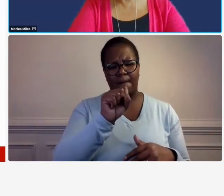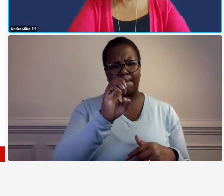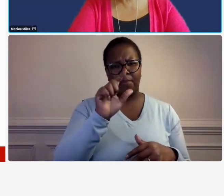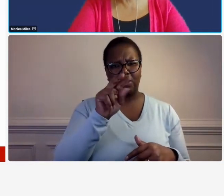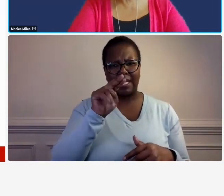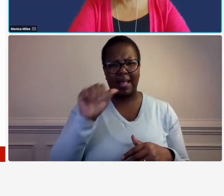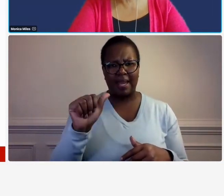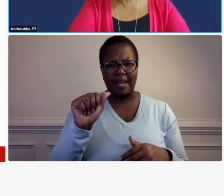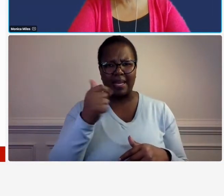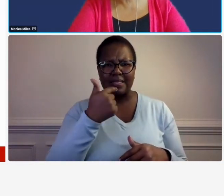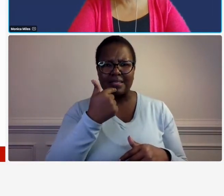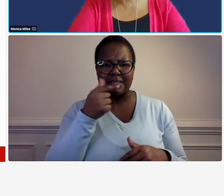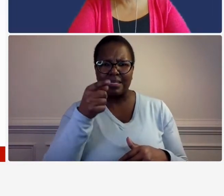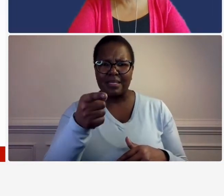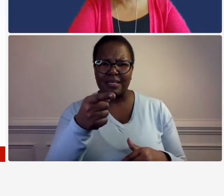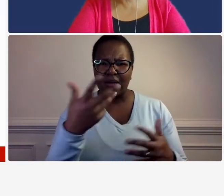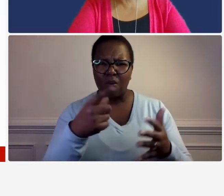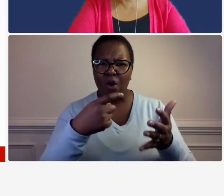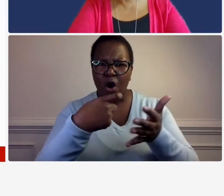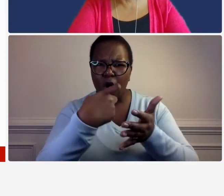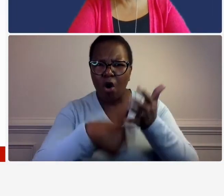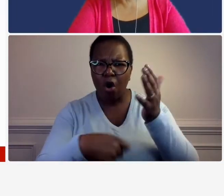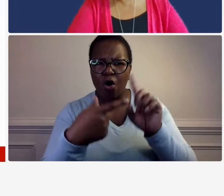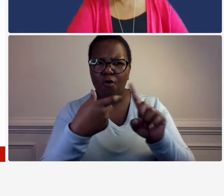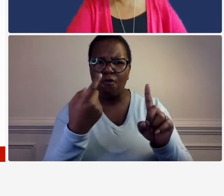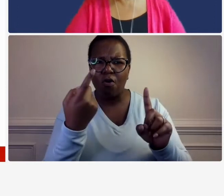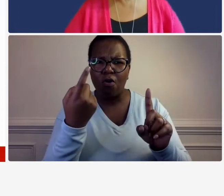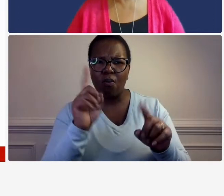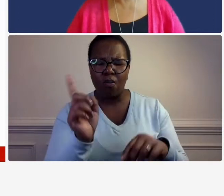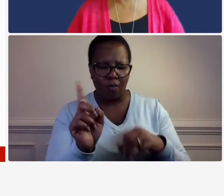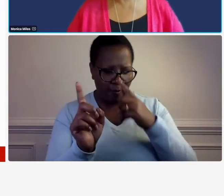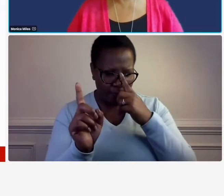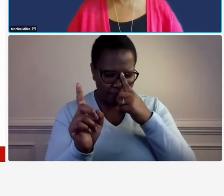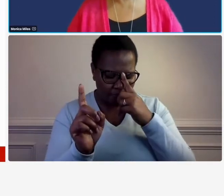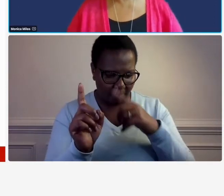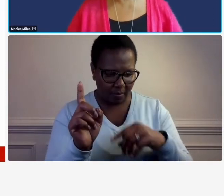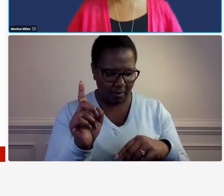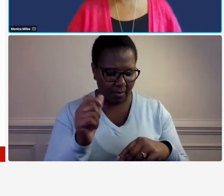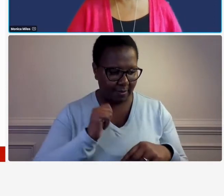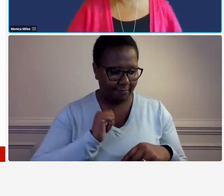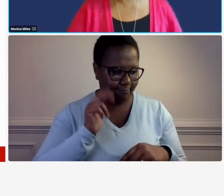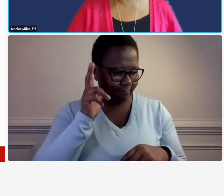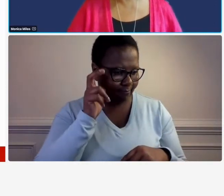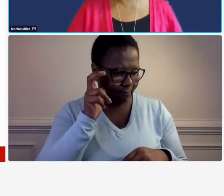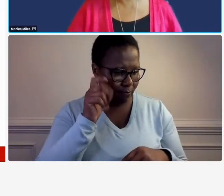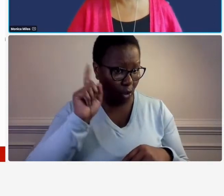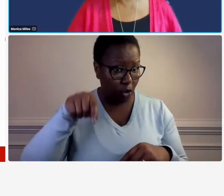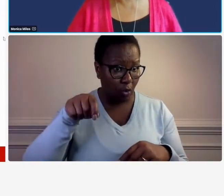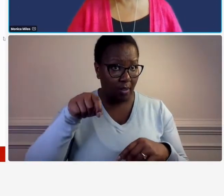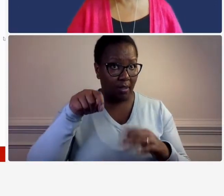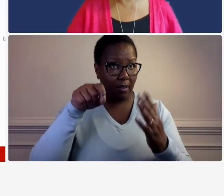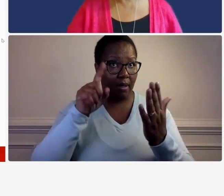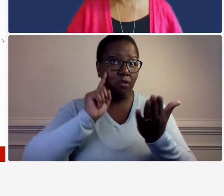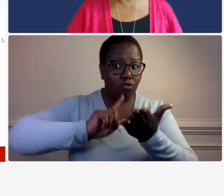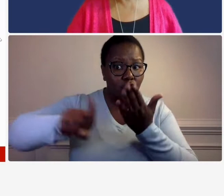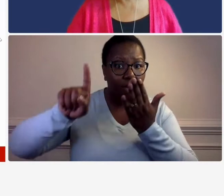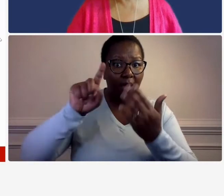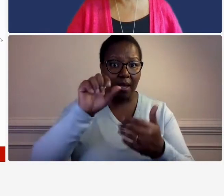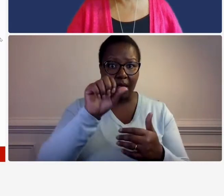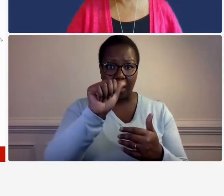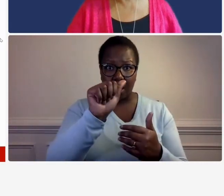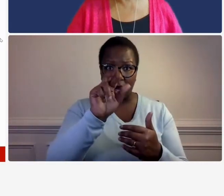indirect cost rate harm and field that we use should be out audited by an independent external